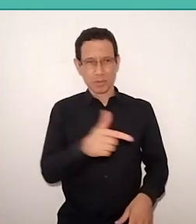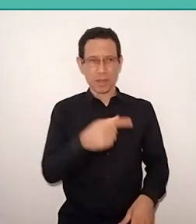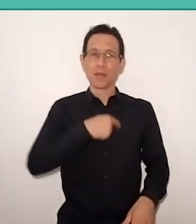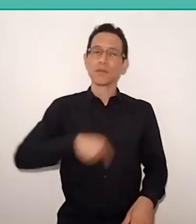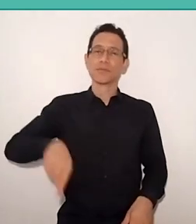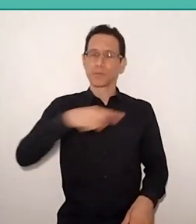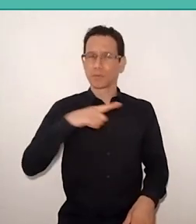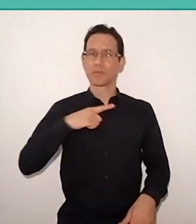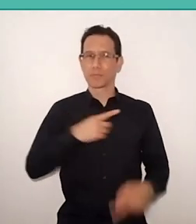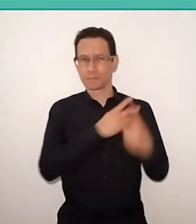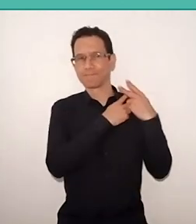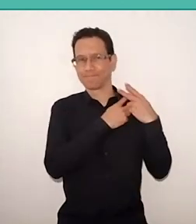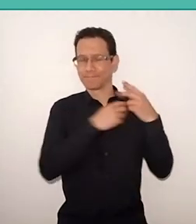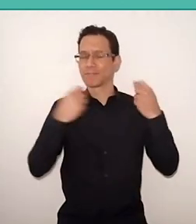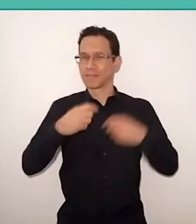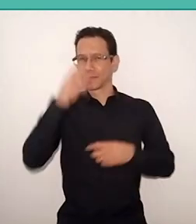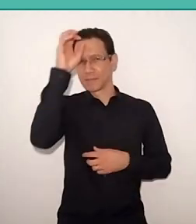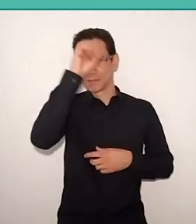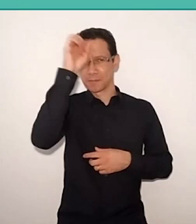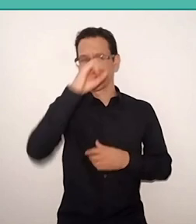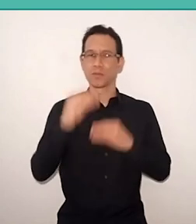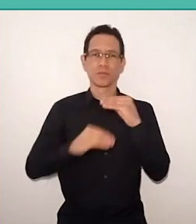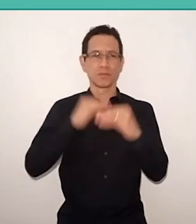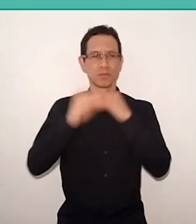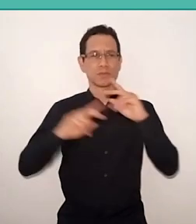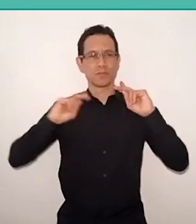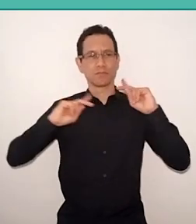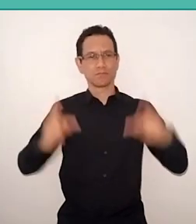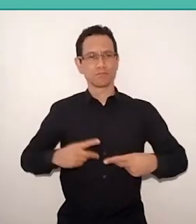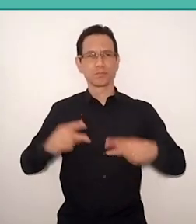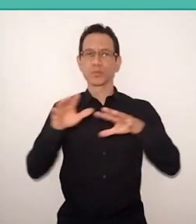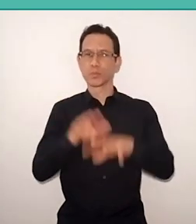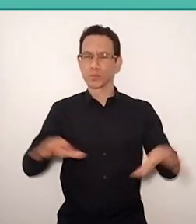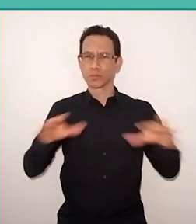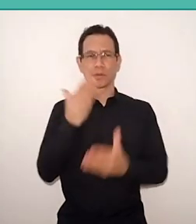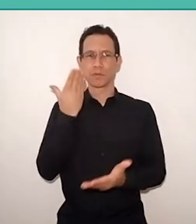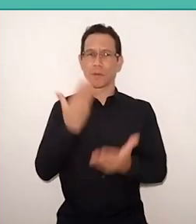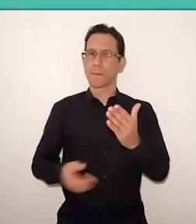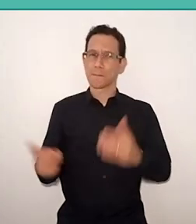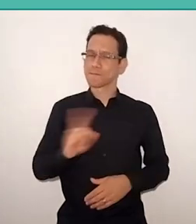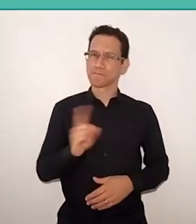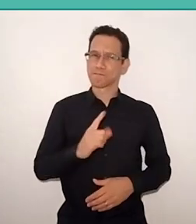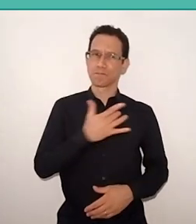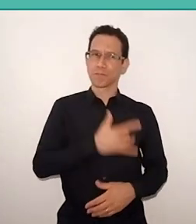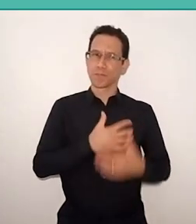to promote learning and human development, without losing compassion, the affection, the solidarity